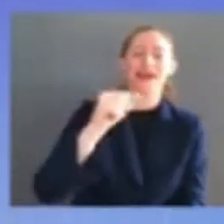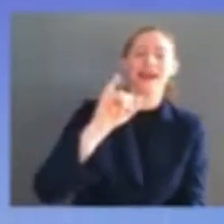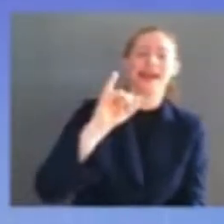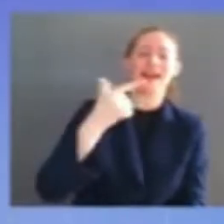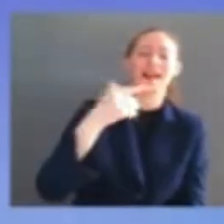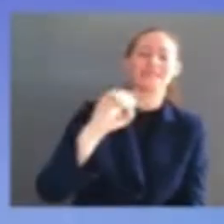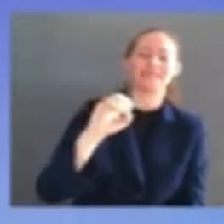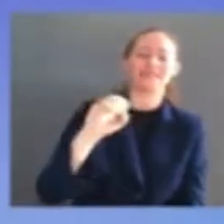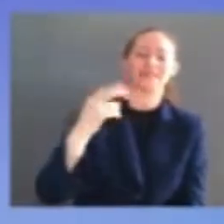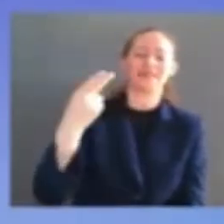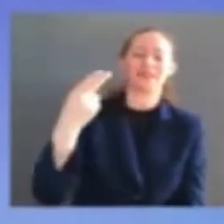and ron claim